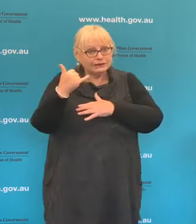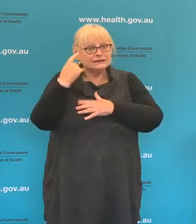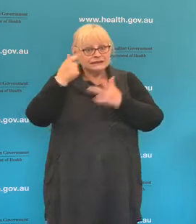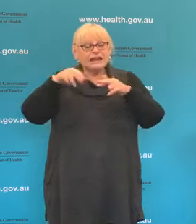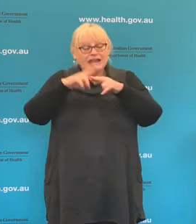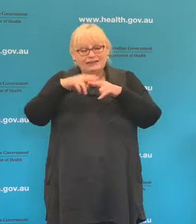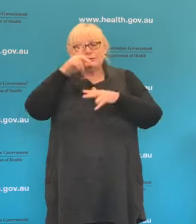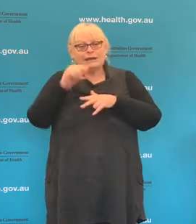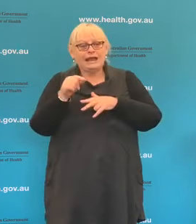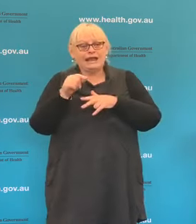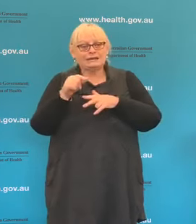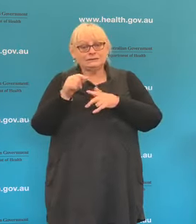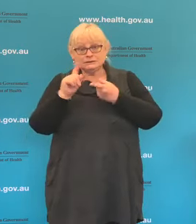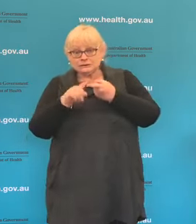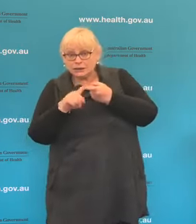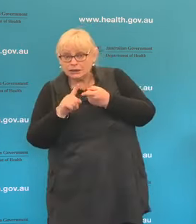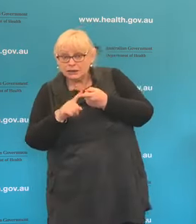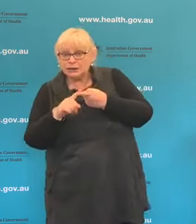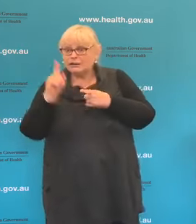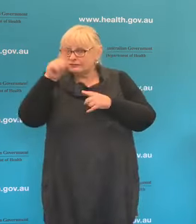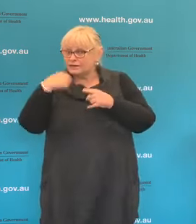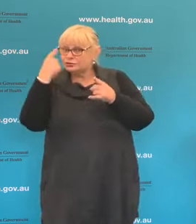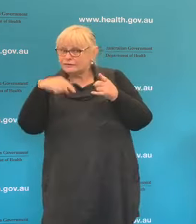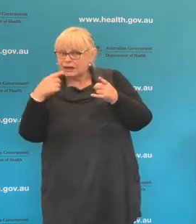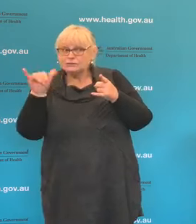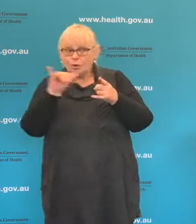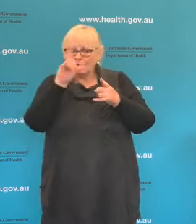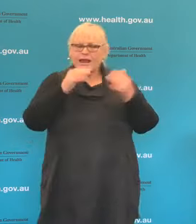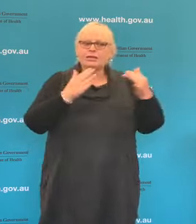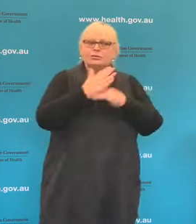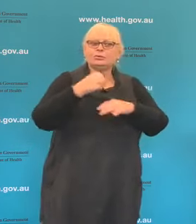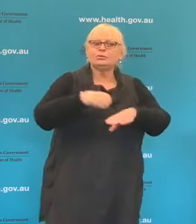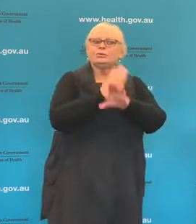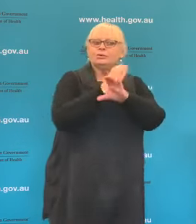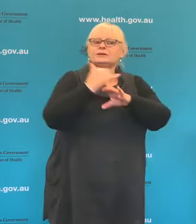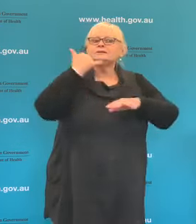still needs to be done face-to-face, it can be done by telehealth. If you need to